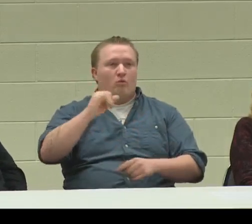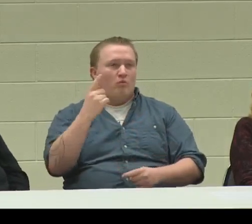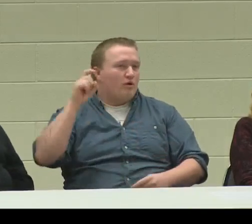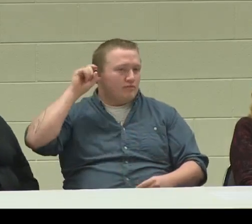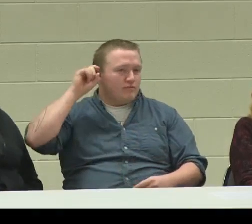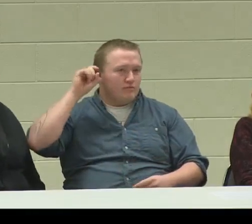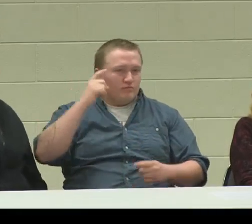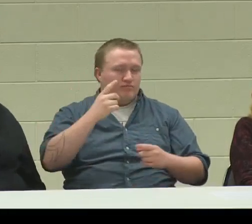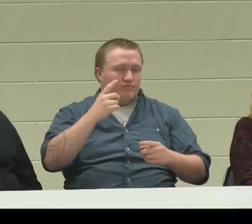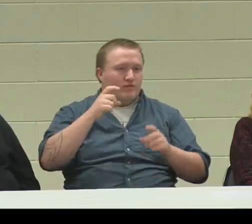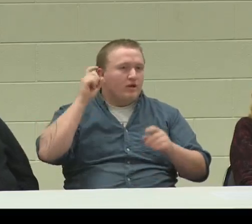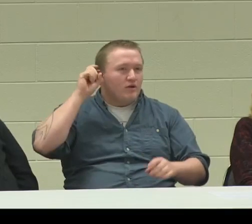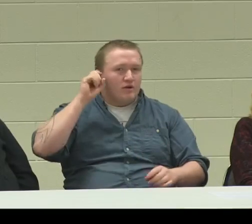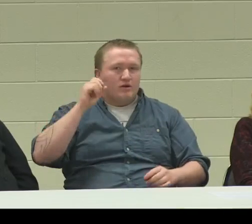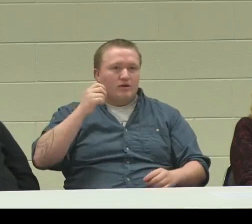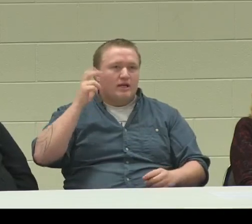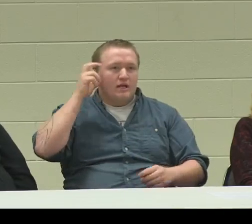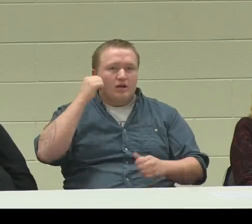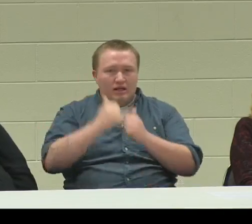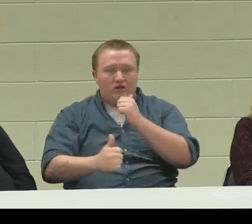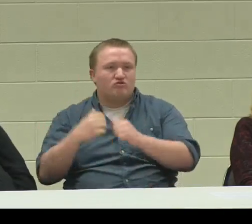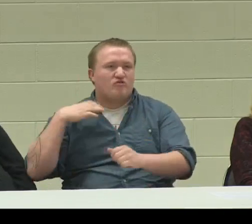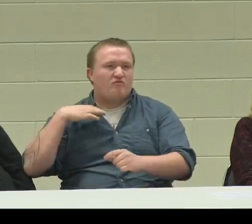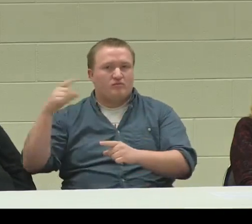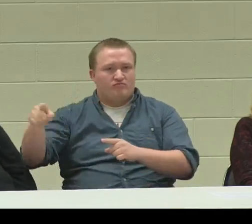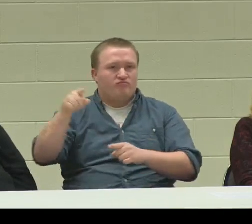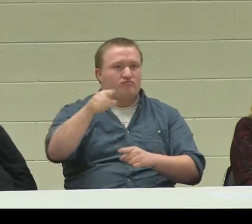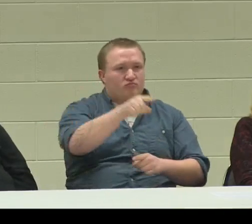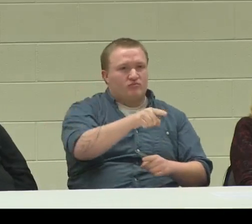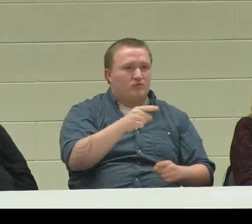so I used that special hearing aid and each chef